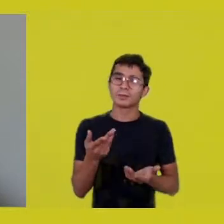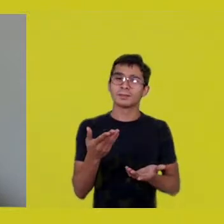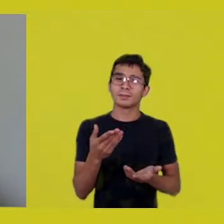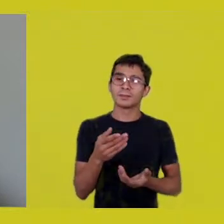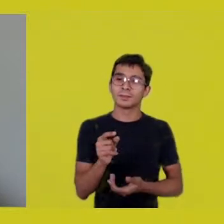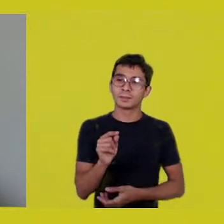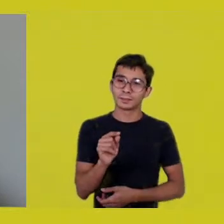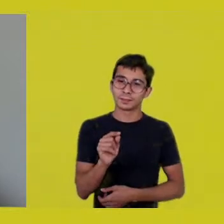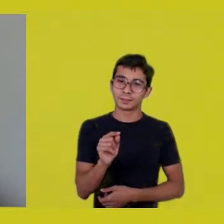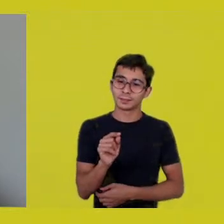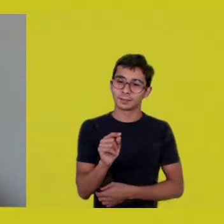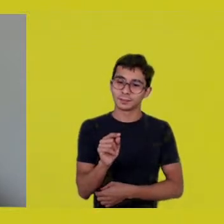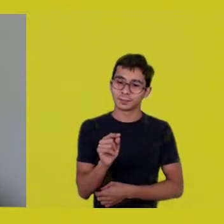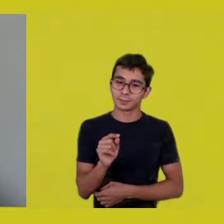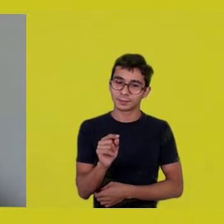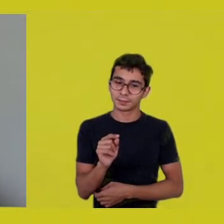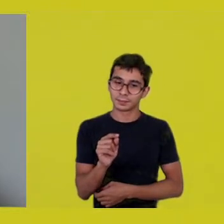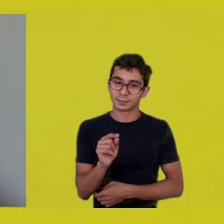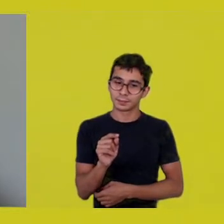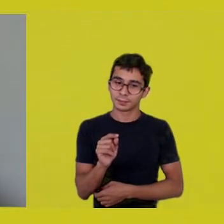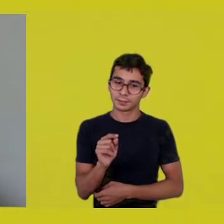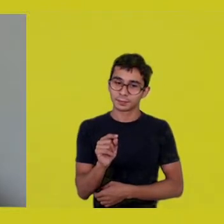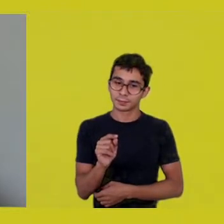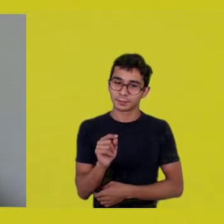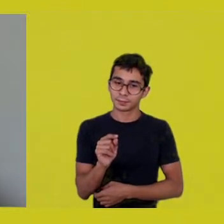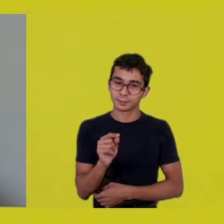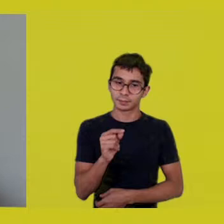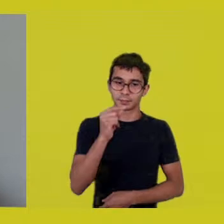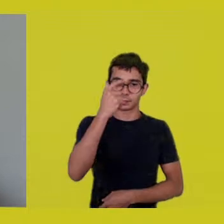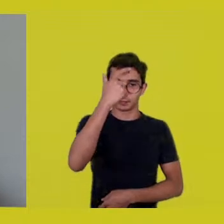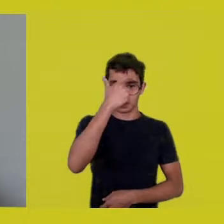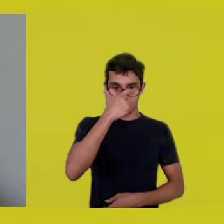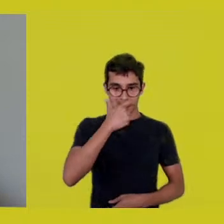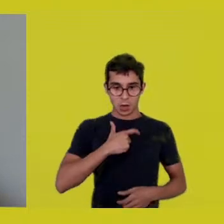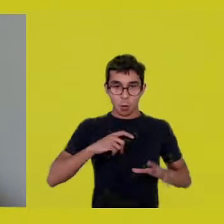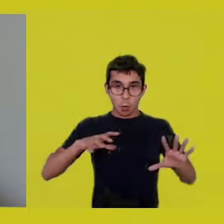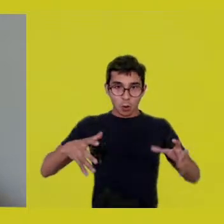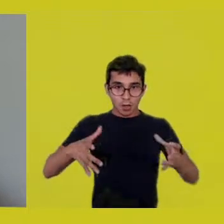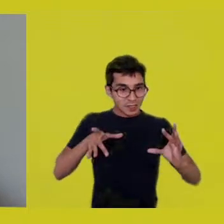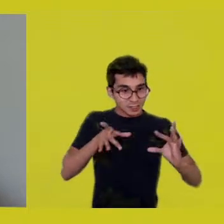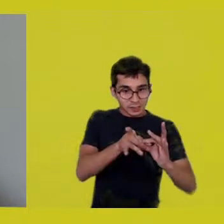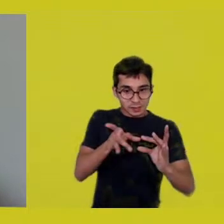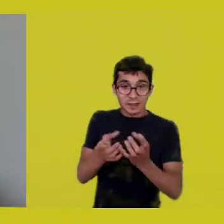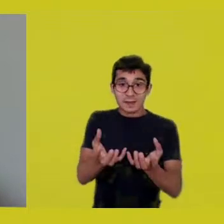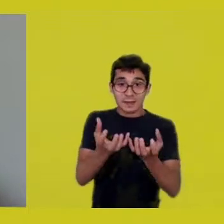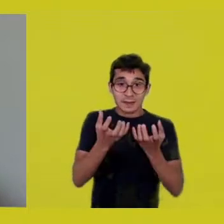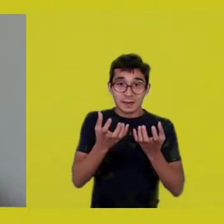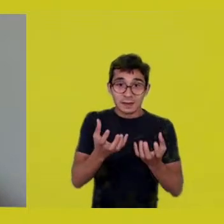for someone who sees himself as a collective subject, to be seen as an individual subject.